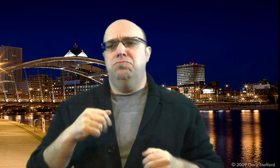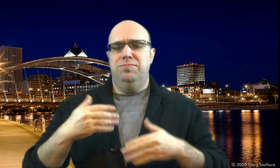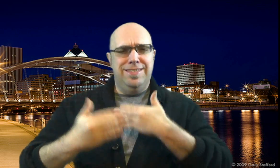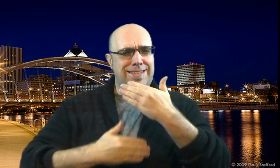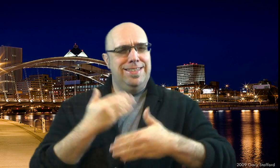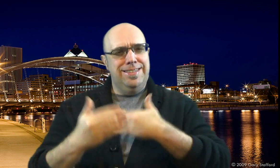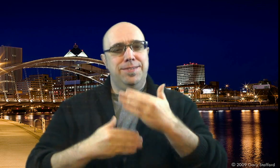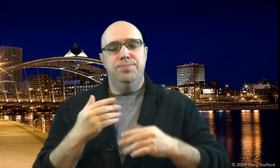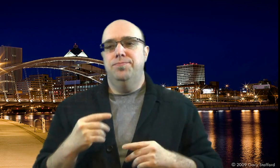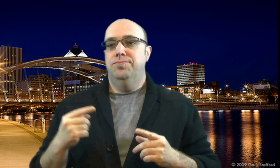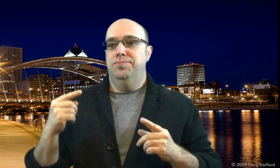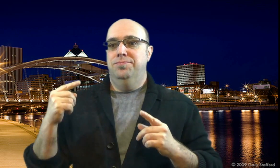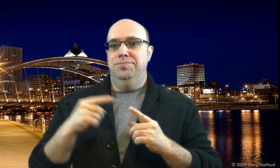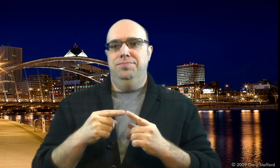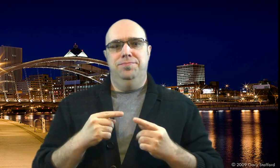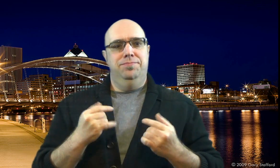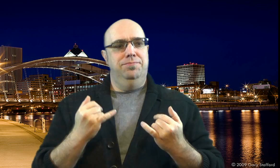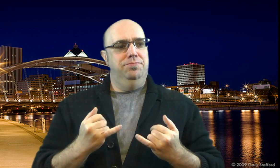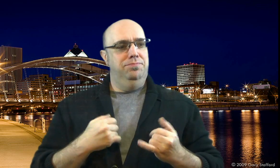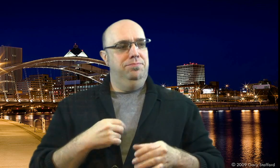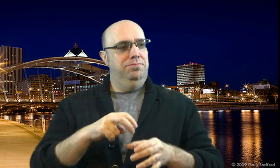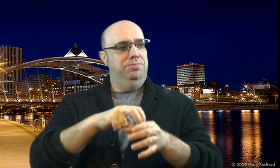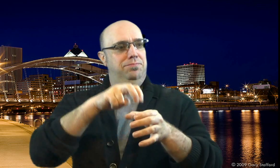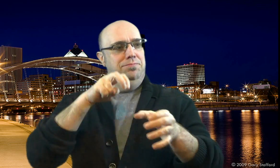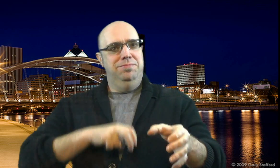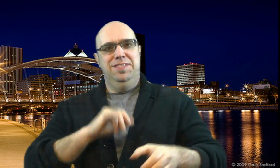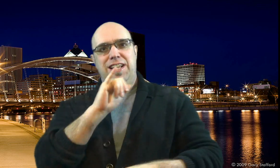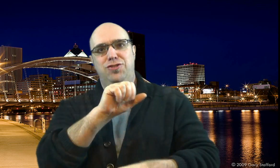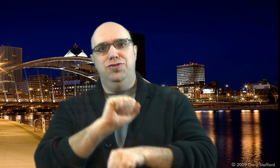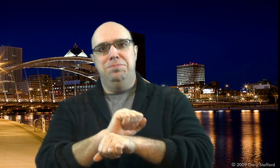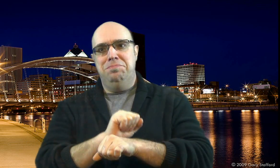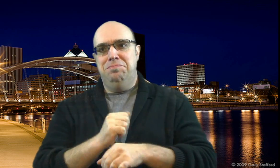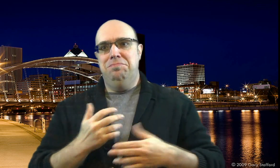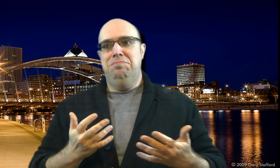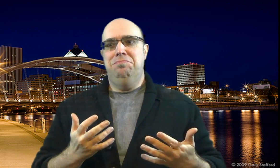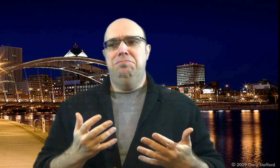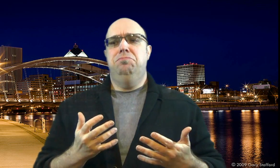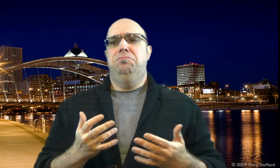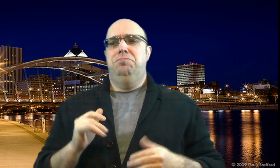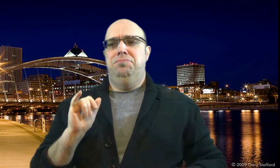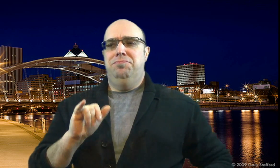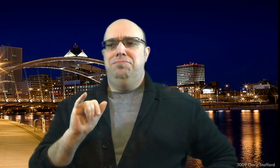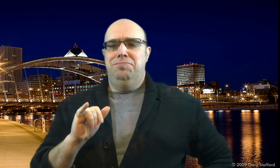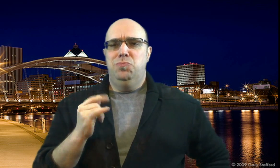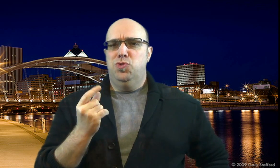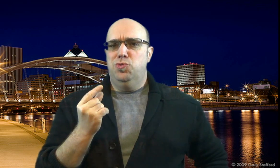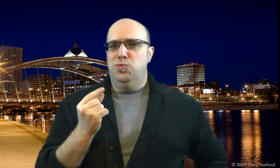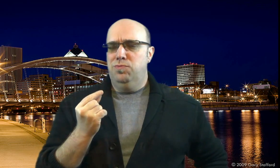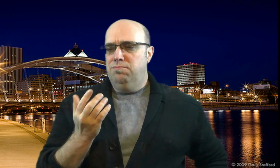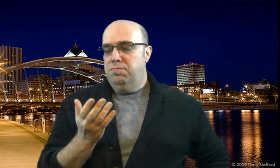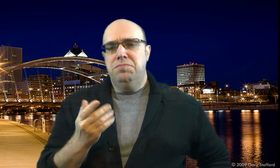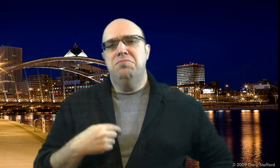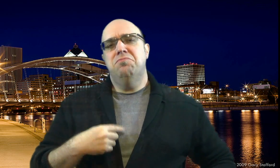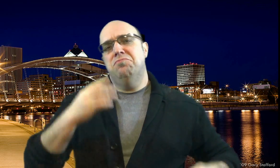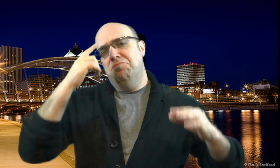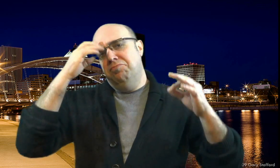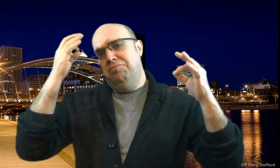That went on until now, when I stepped down from my advocacy job. I did not know what to do about FerretRex.